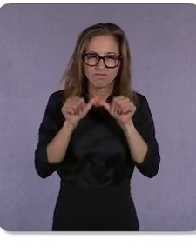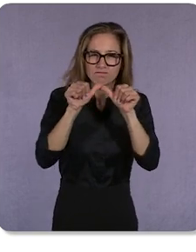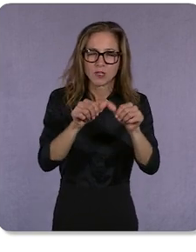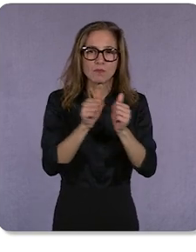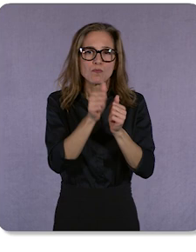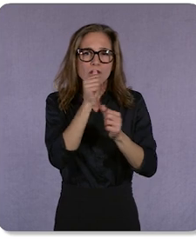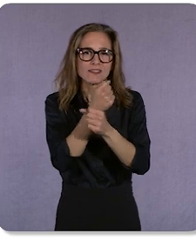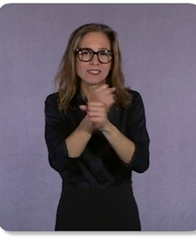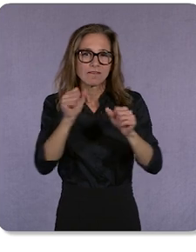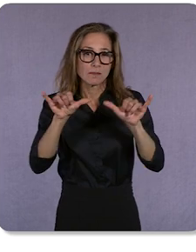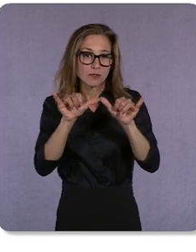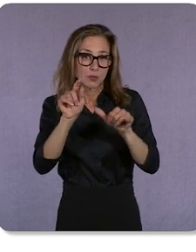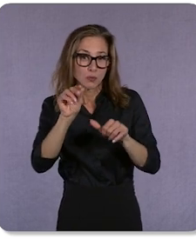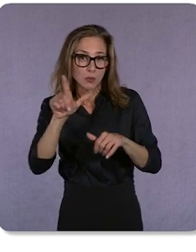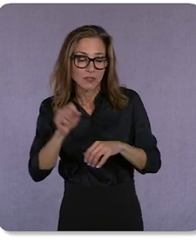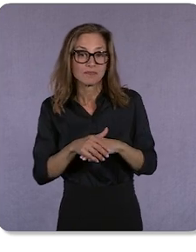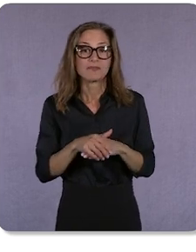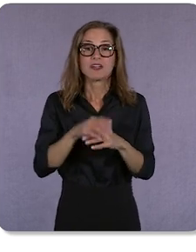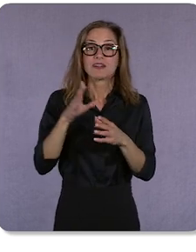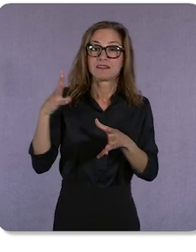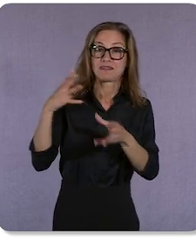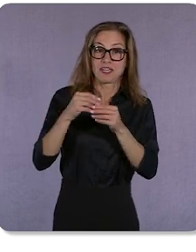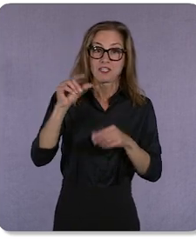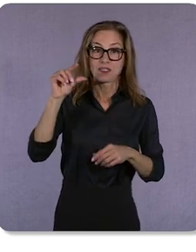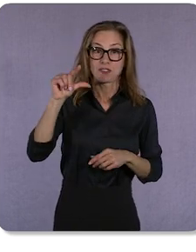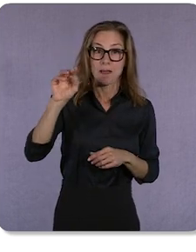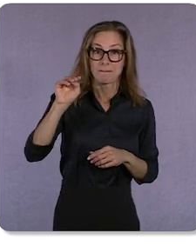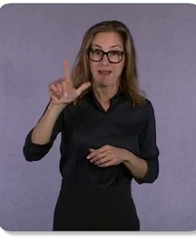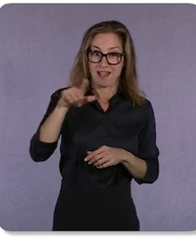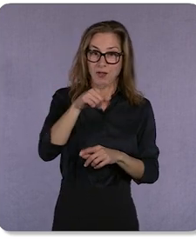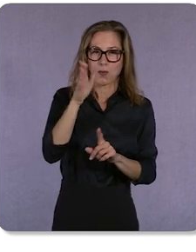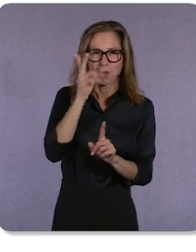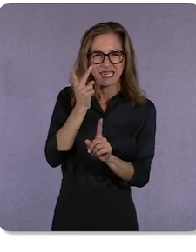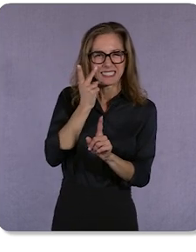Throughout all of Google Marketing Live, you’ll see the many ways we’re working to help you